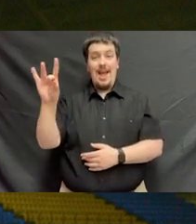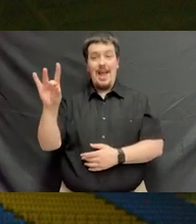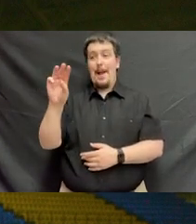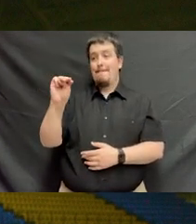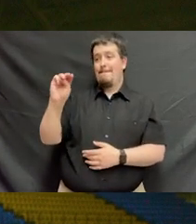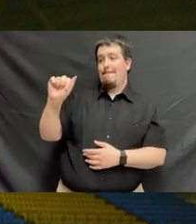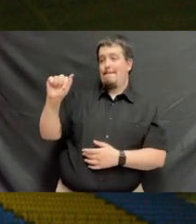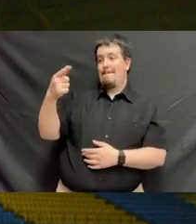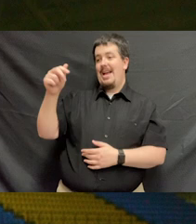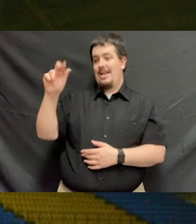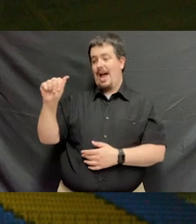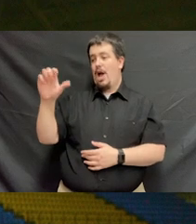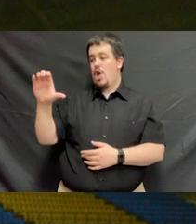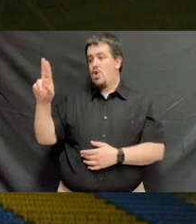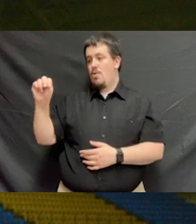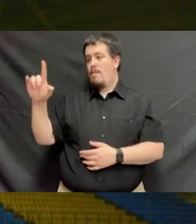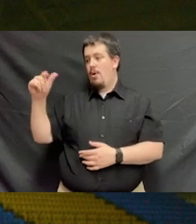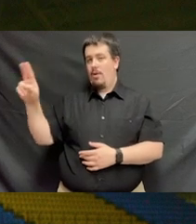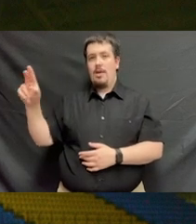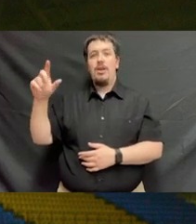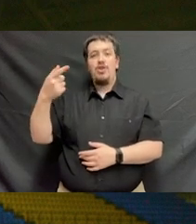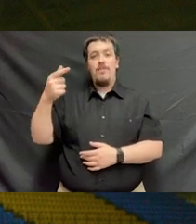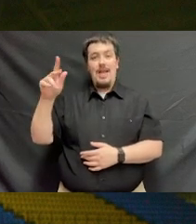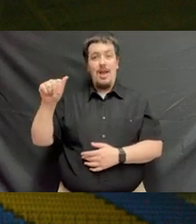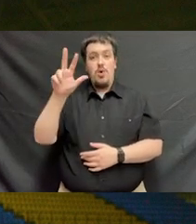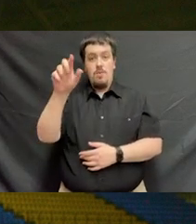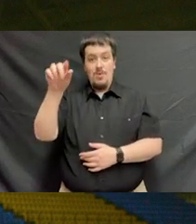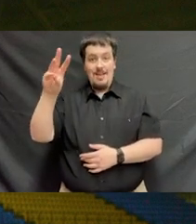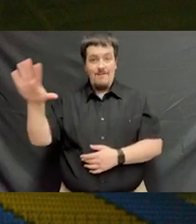148 are magna cum laude, with a GPA of 3.65 to 3.84.